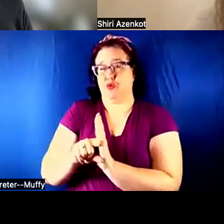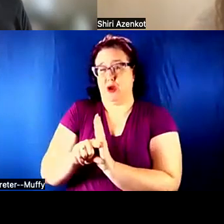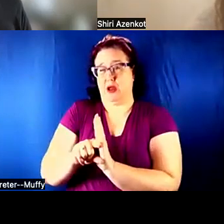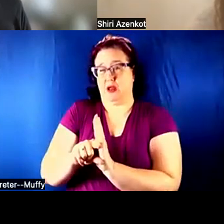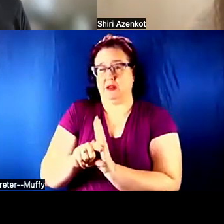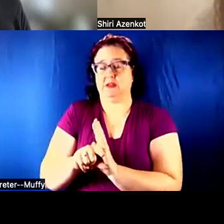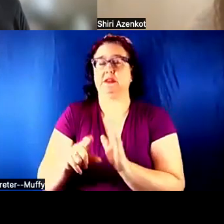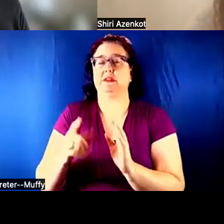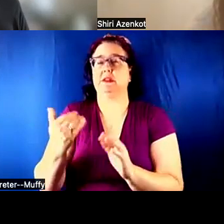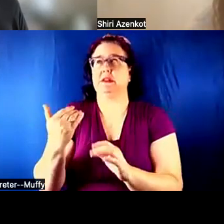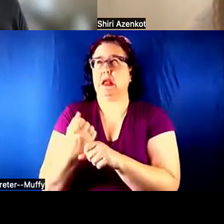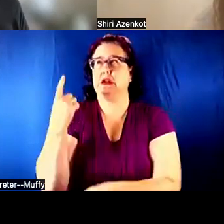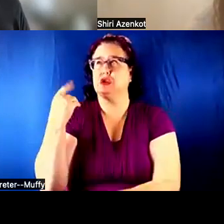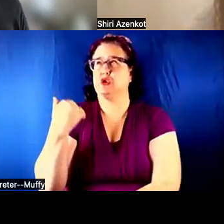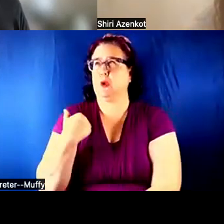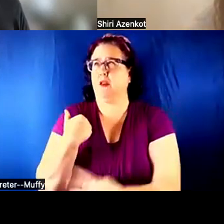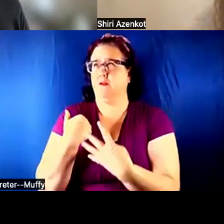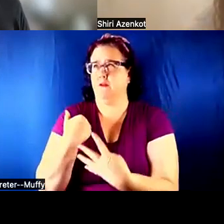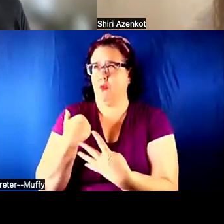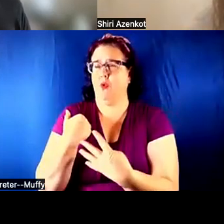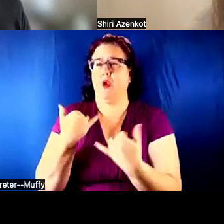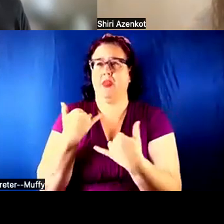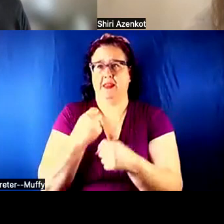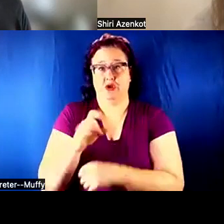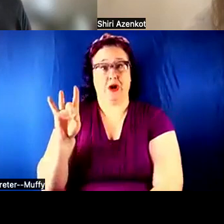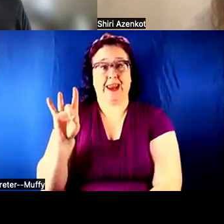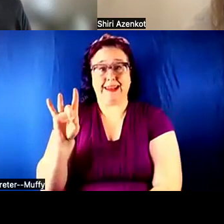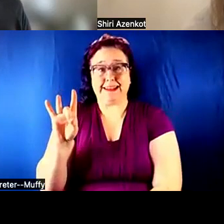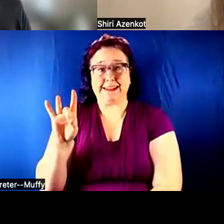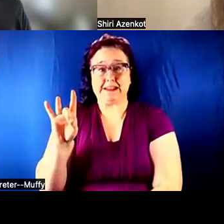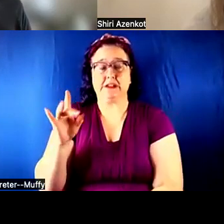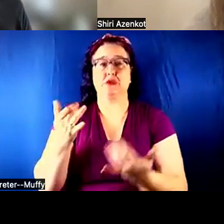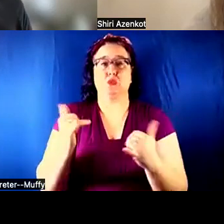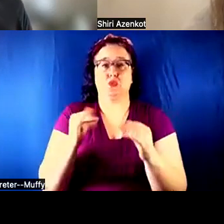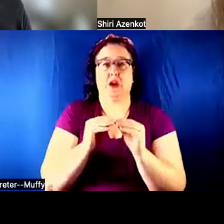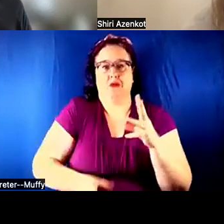WE HAD FOUR. THIS YEAR, WE HAD EIGHT. WE ARE TRYING TO HAVE MORE AND MORE UNDERGRAD STUDENTS